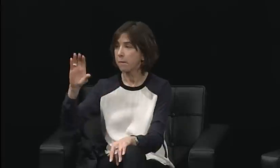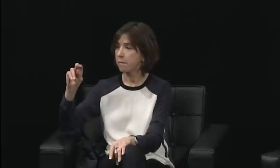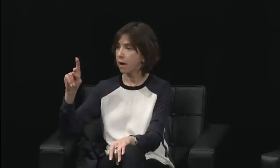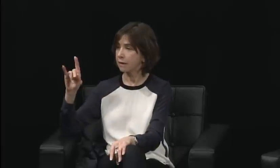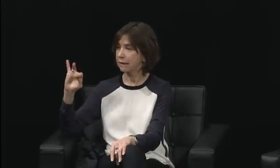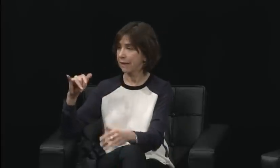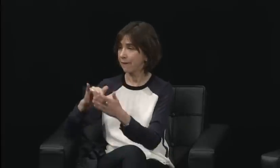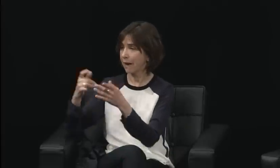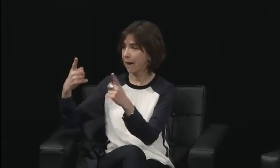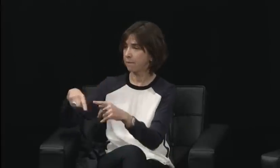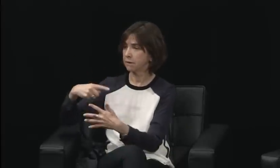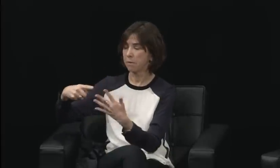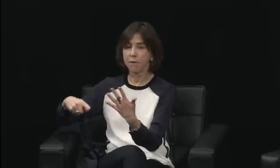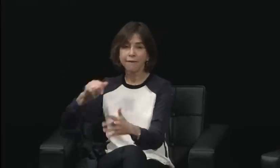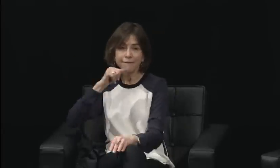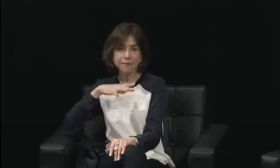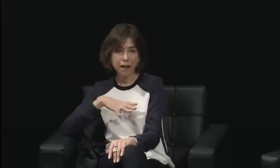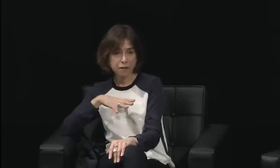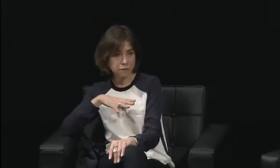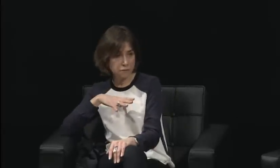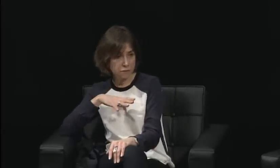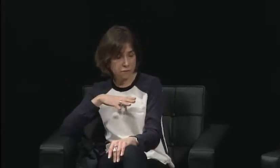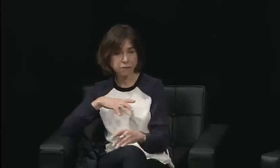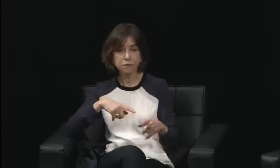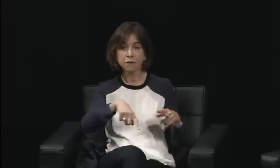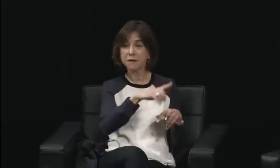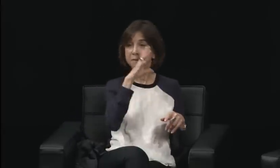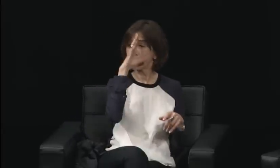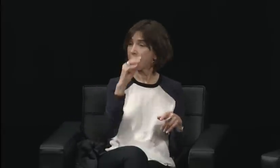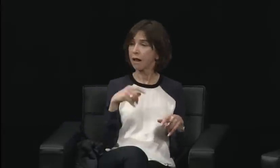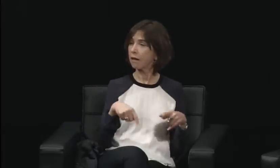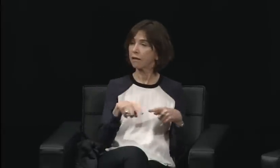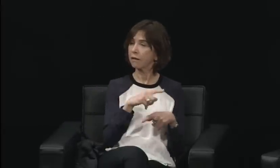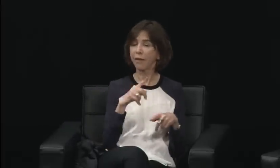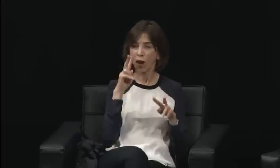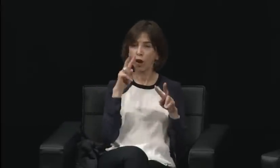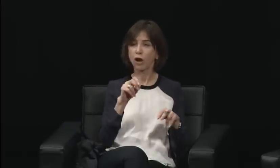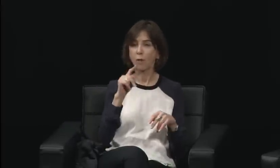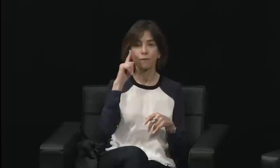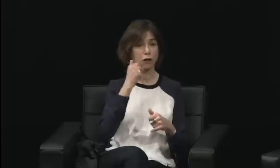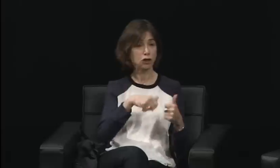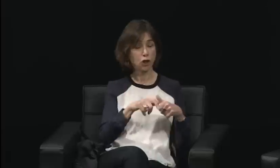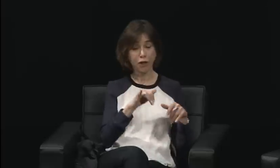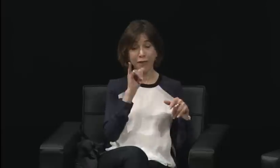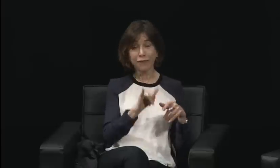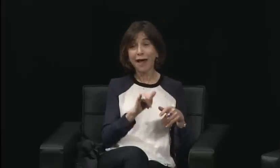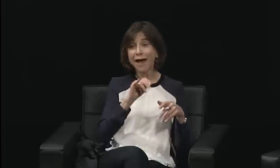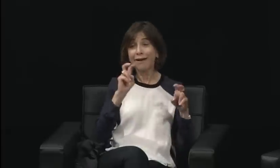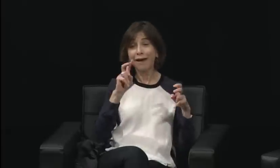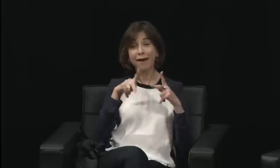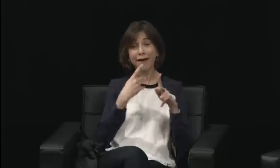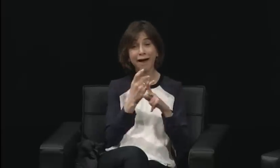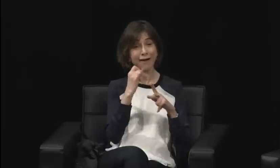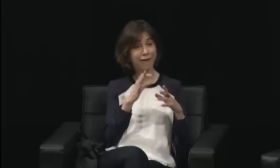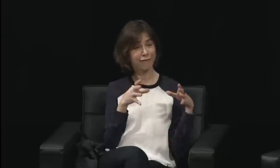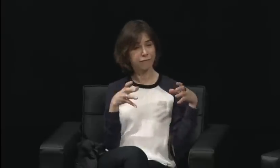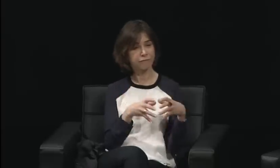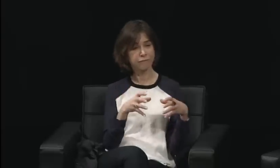I've given some thought to this question, and I'd like to take a step back for a moment if I can.